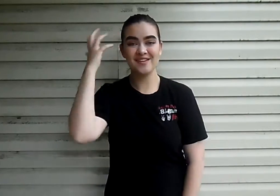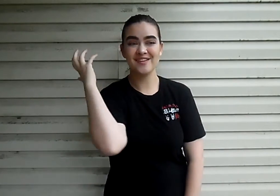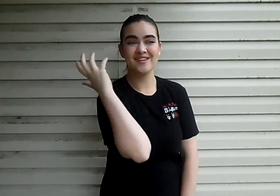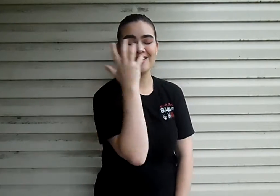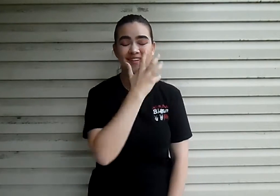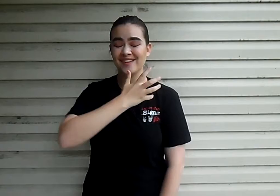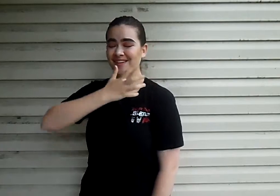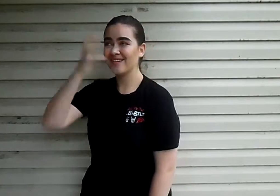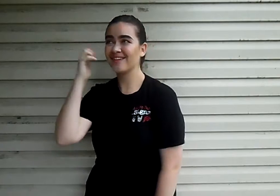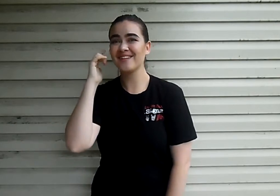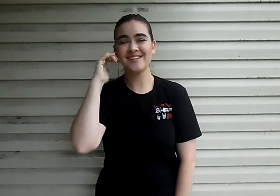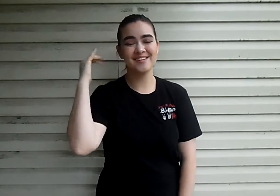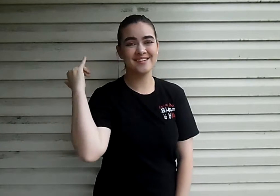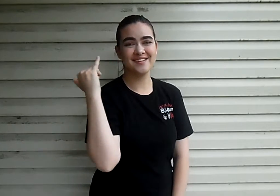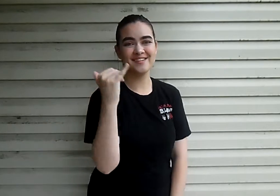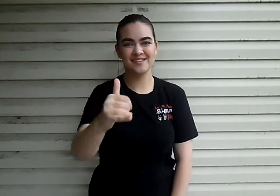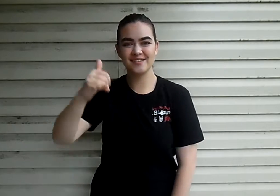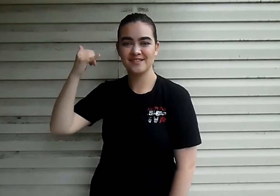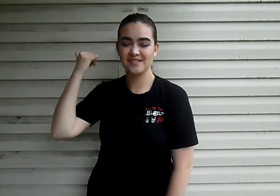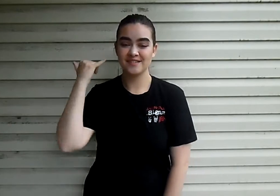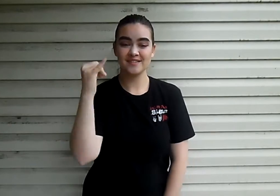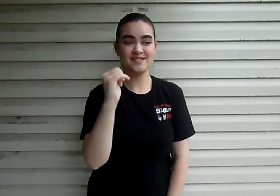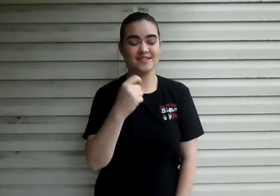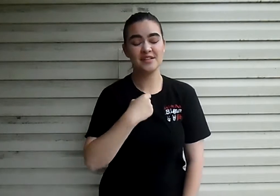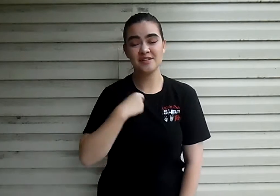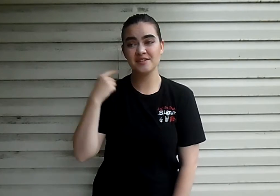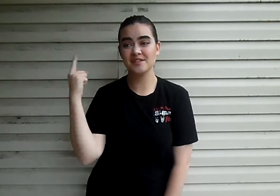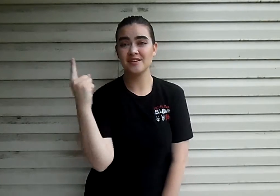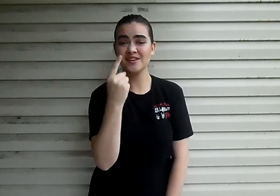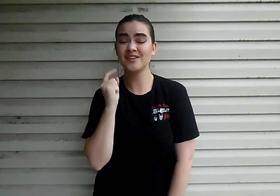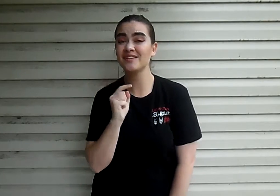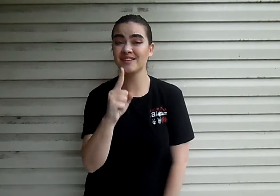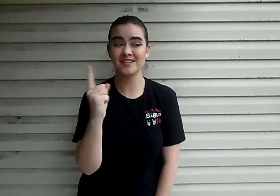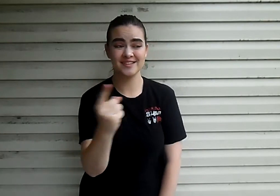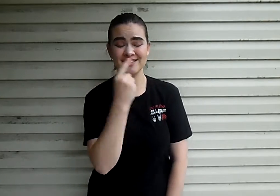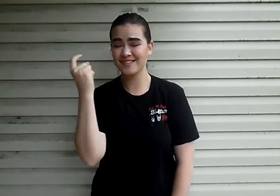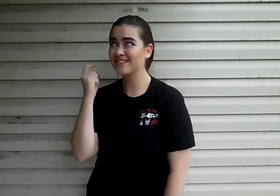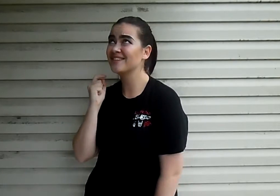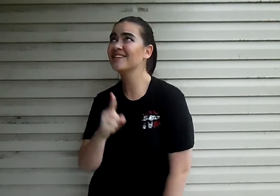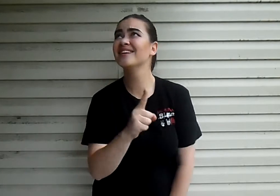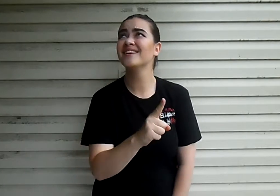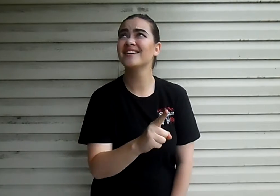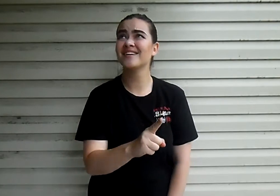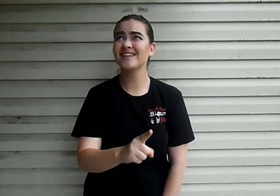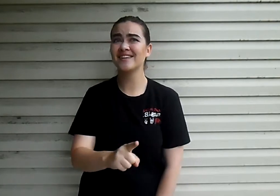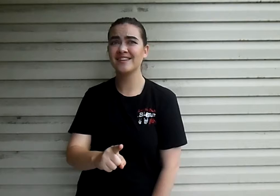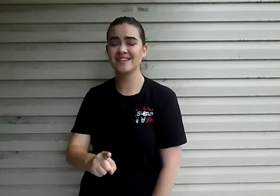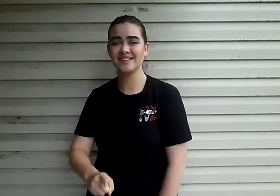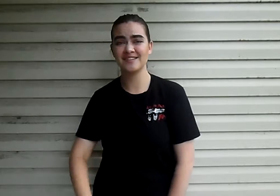Be California's best (All I ask, all I ask)